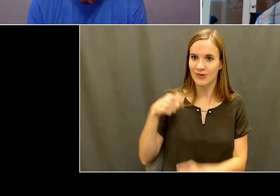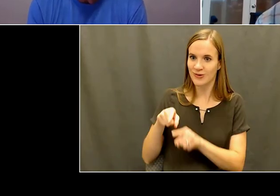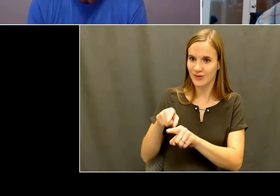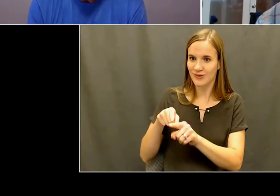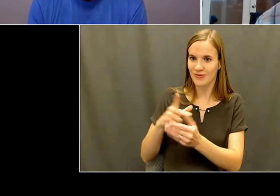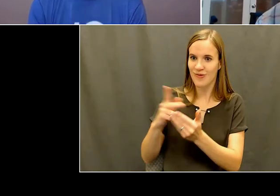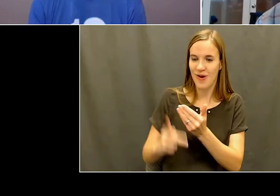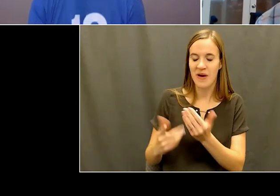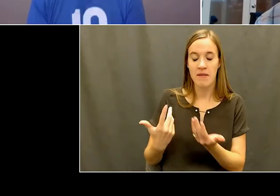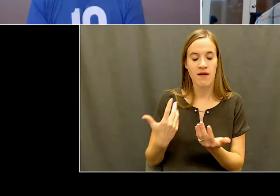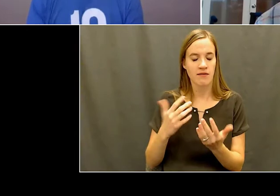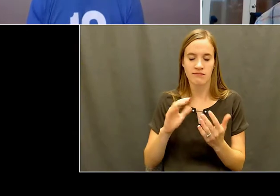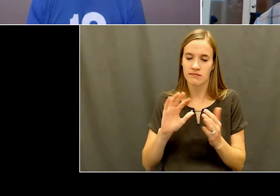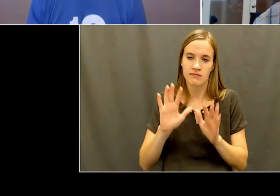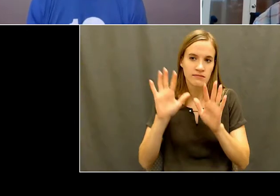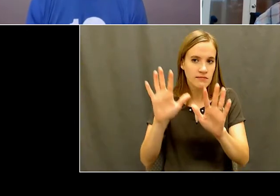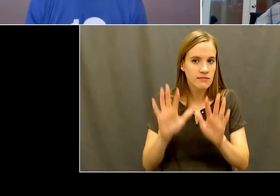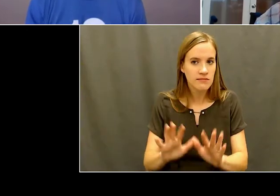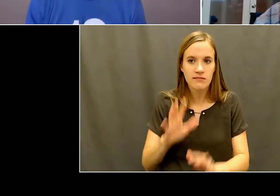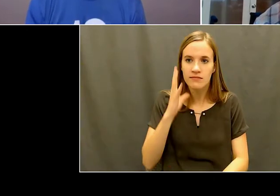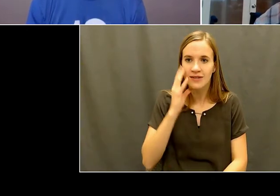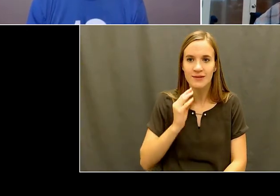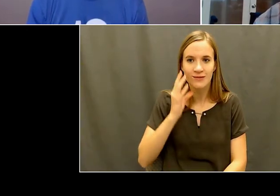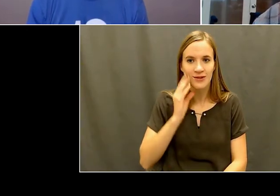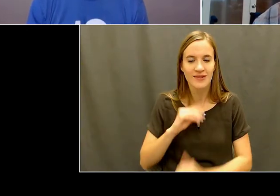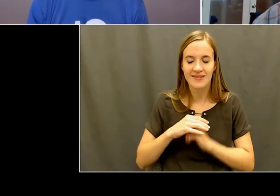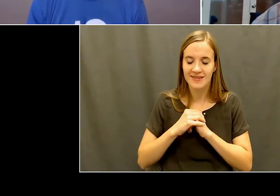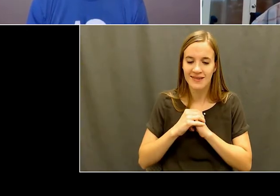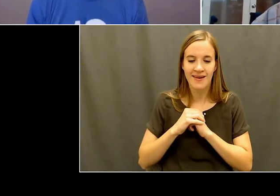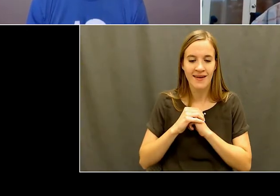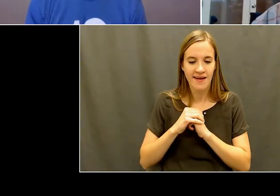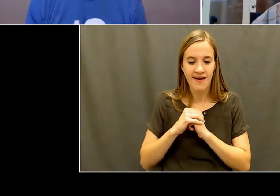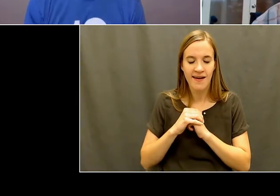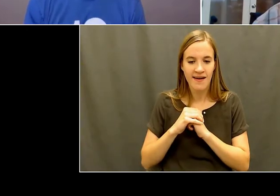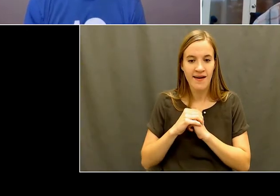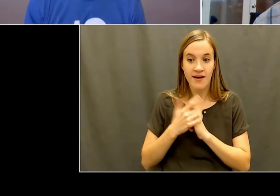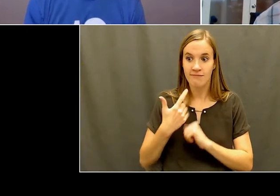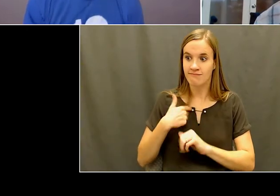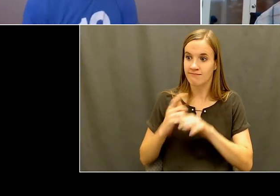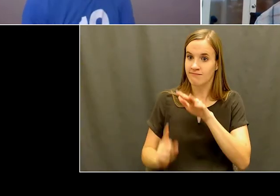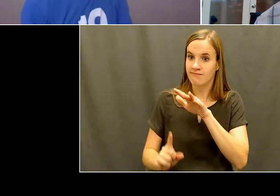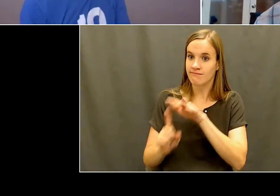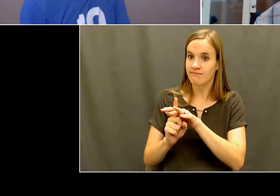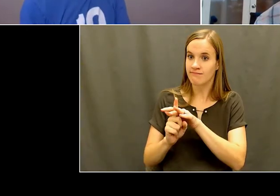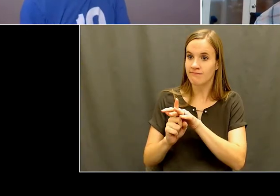fantastic. I can, I could, I could see right away how, how